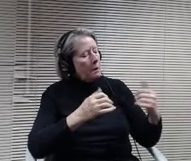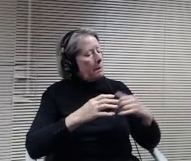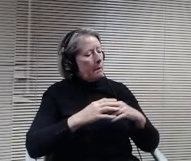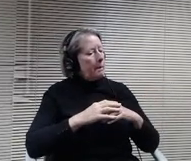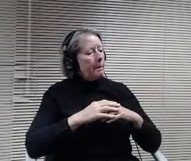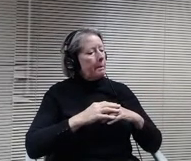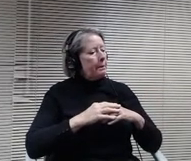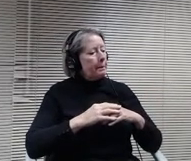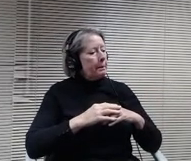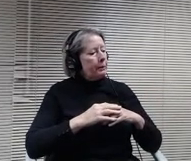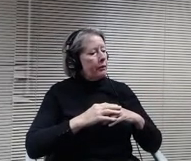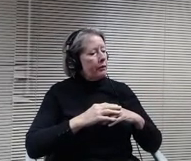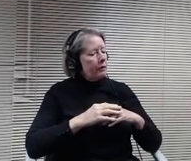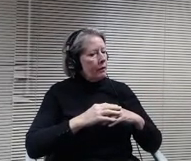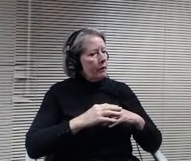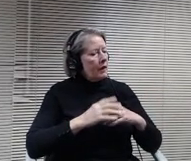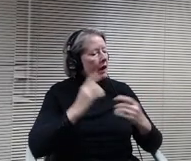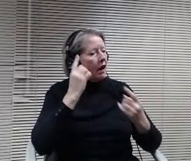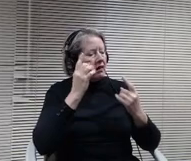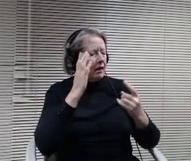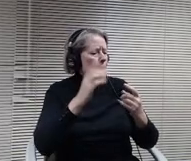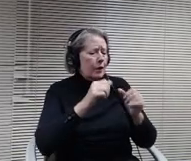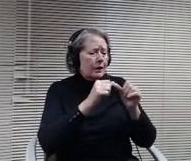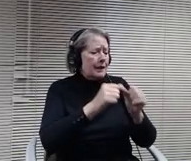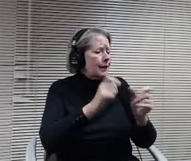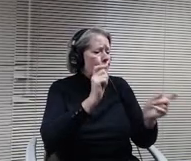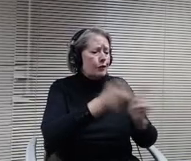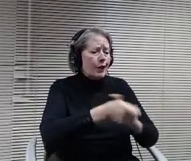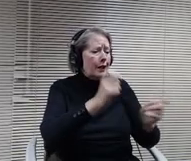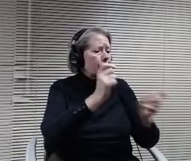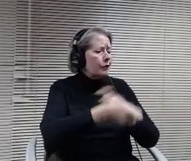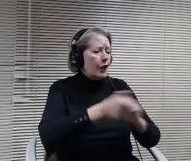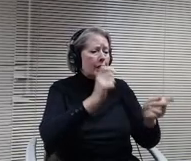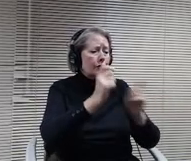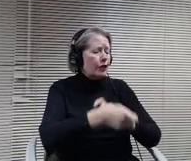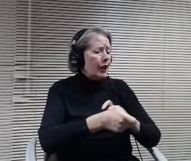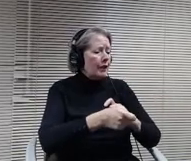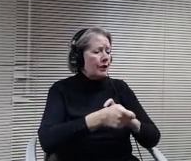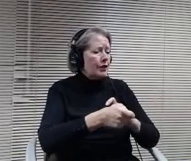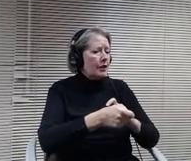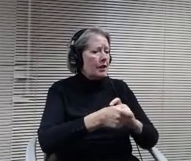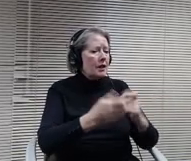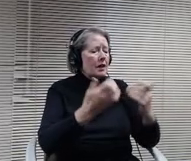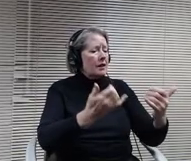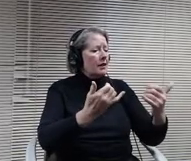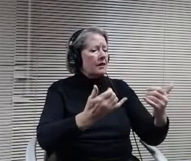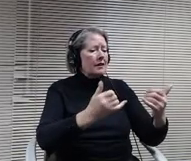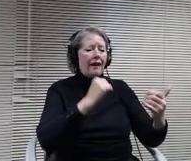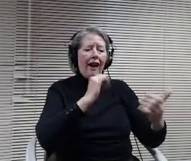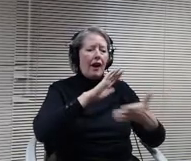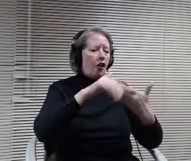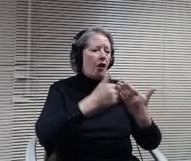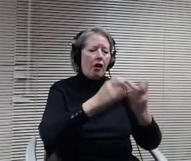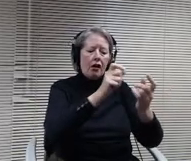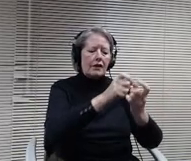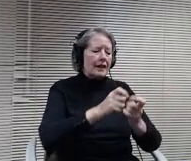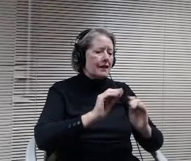changing. There are still details that are not clear, and as I mentioned, I was on that meeting this morning with